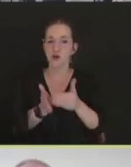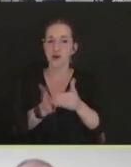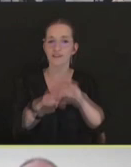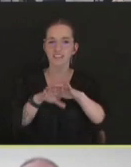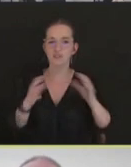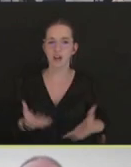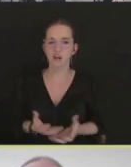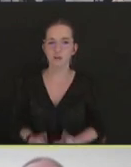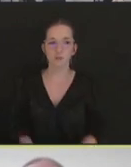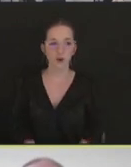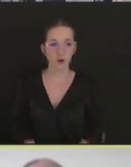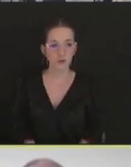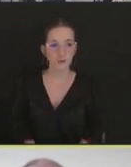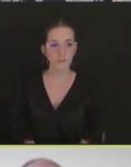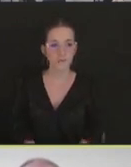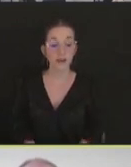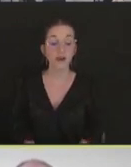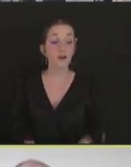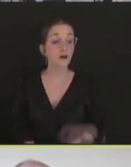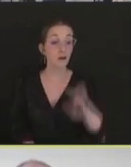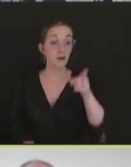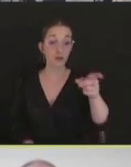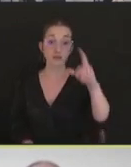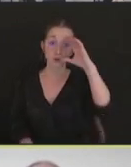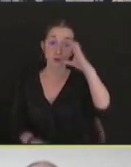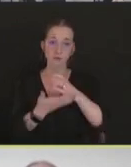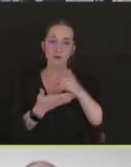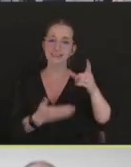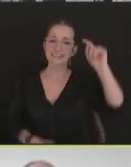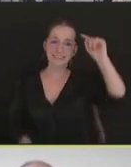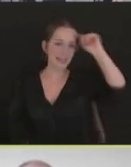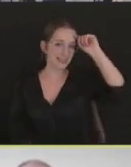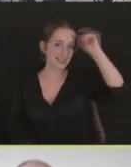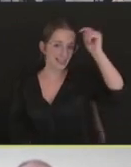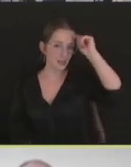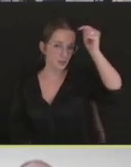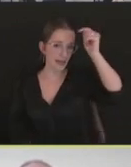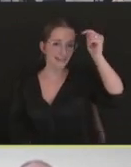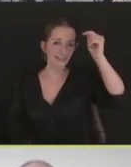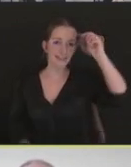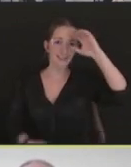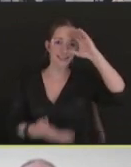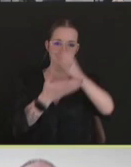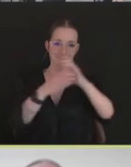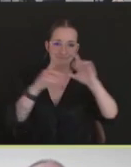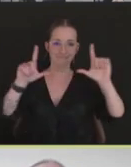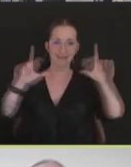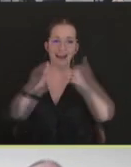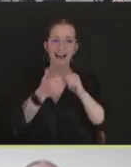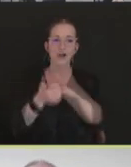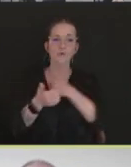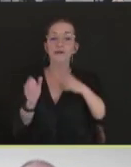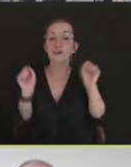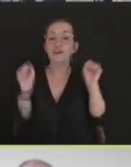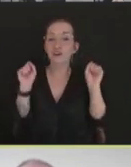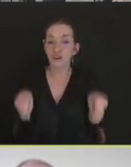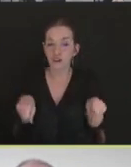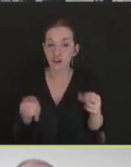So this is a theoretical figure about how we would use the combination of vaccination,